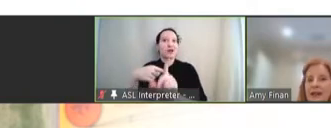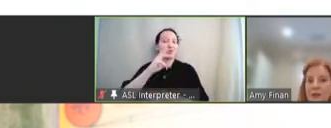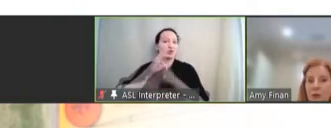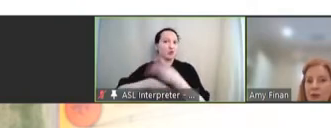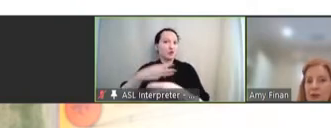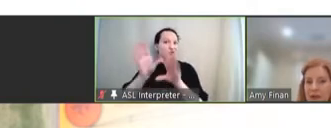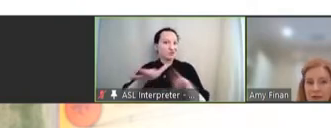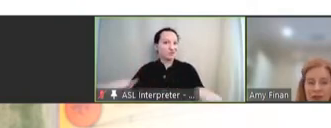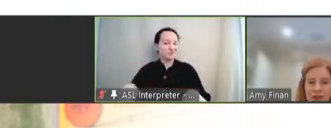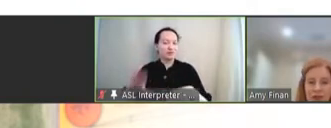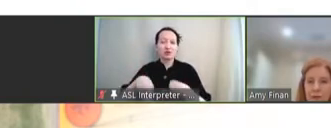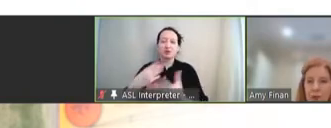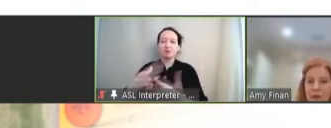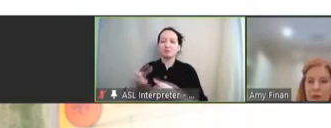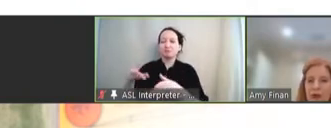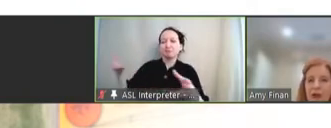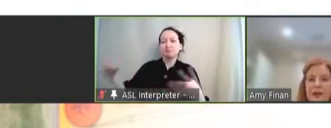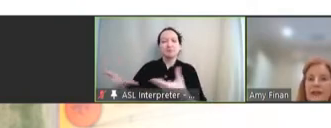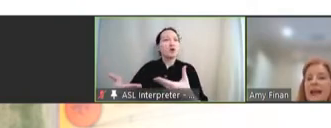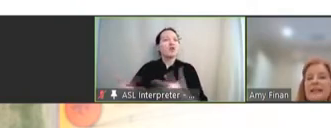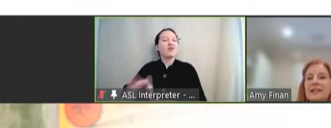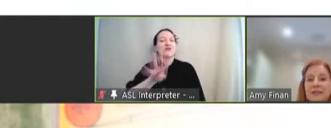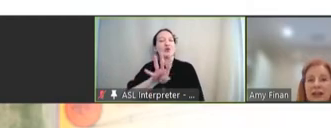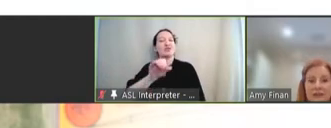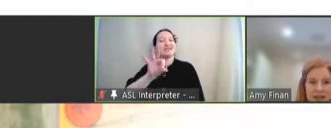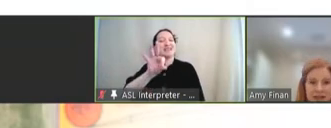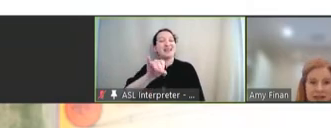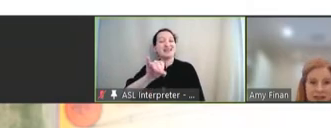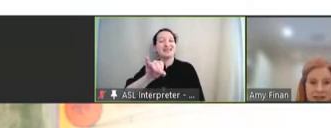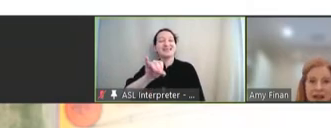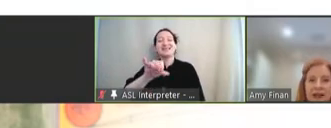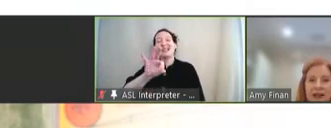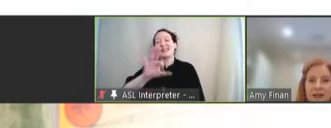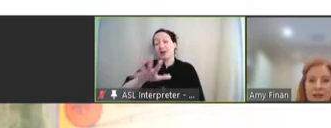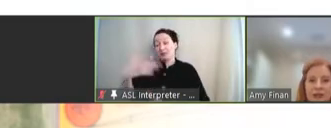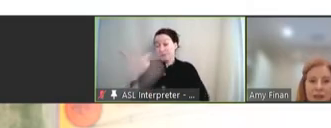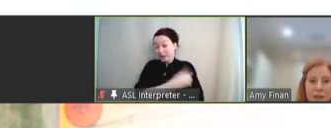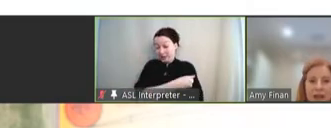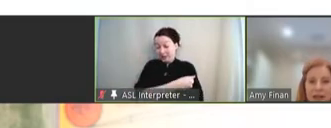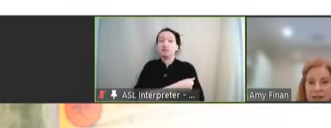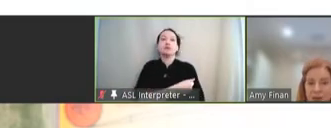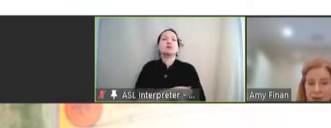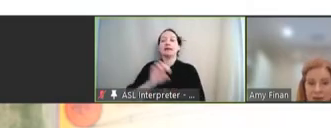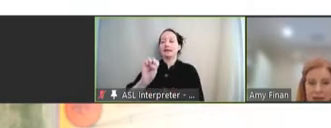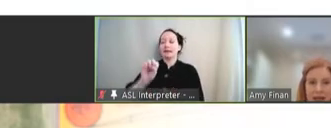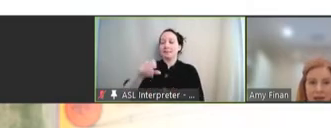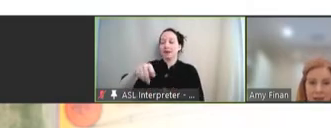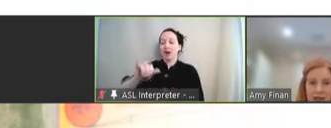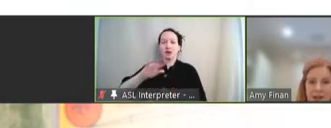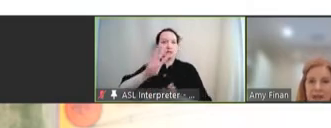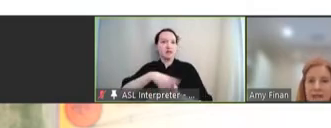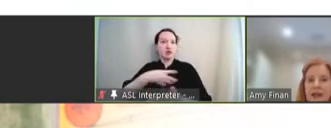has supported the introduction of more than 495 vaccines into the EPI schedules in LMICs